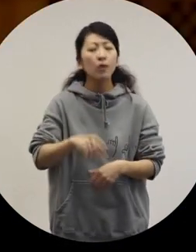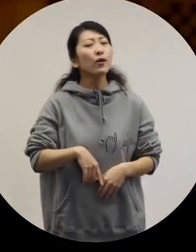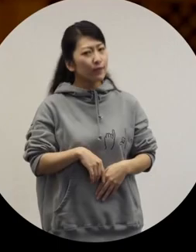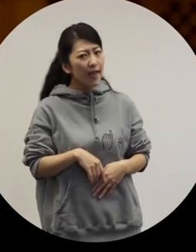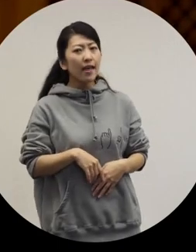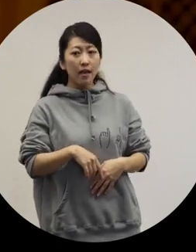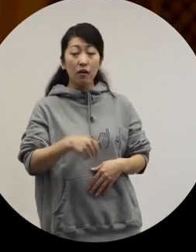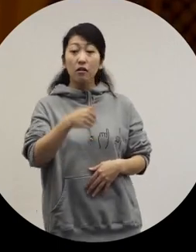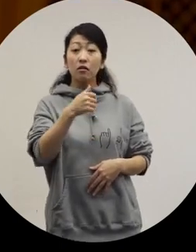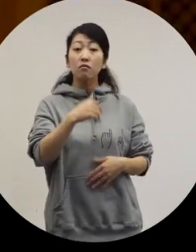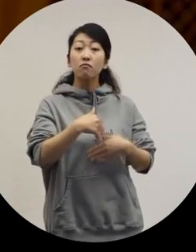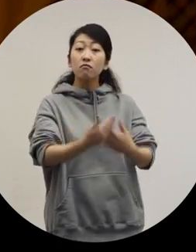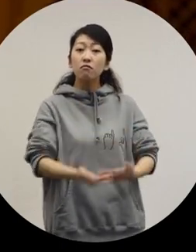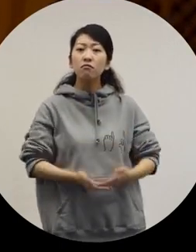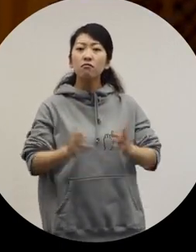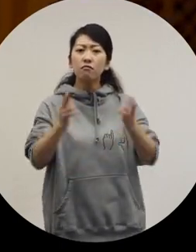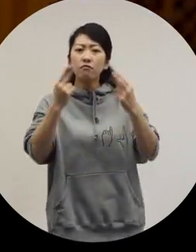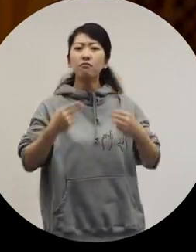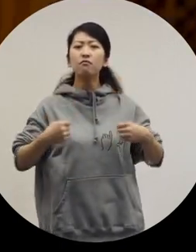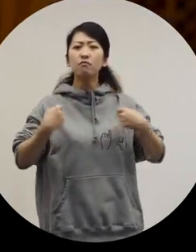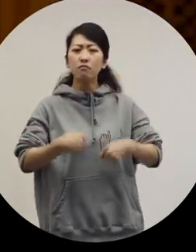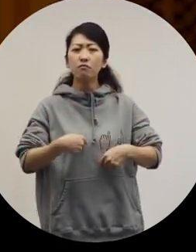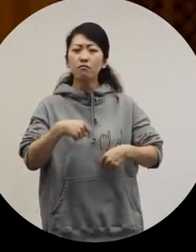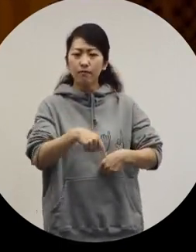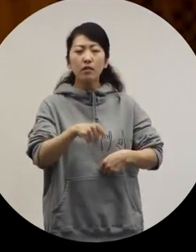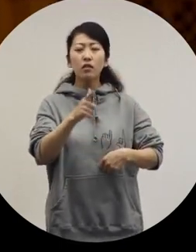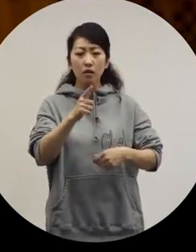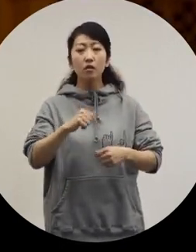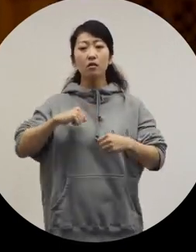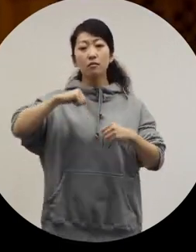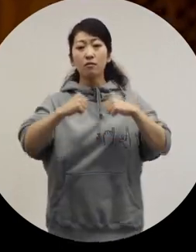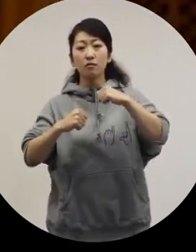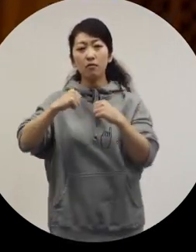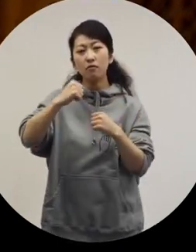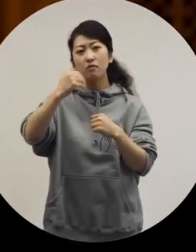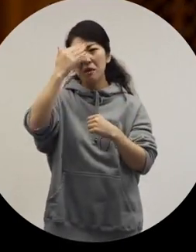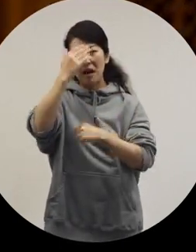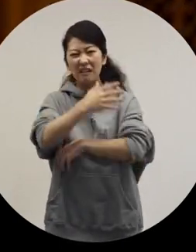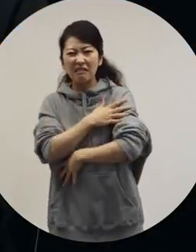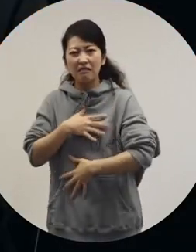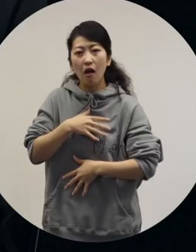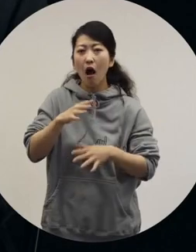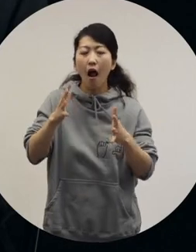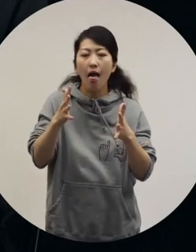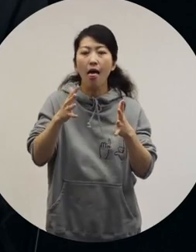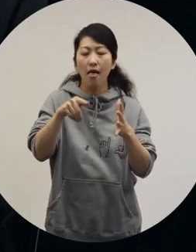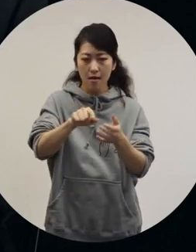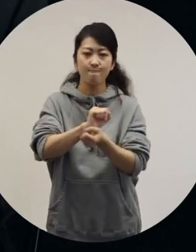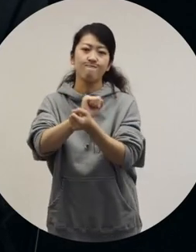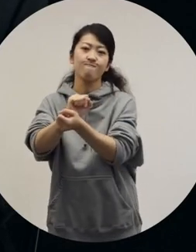I didn't focus on the fact that it would be maternity clothing. I wanted it not to hinder the wearer physically. And also